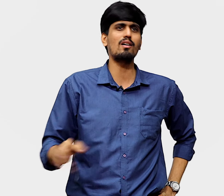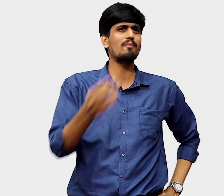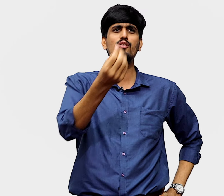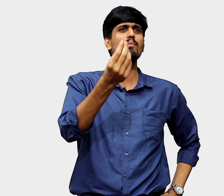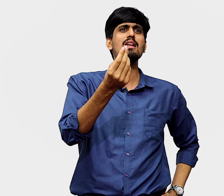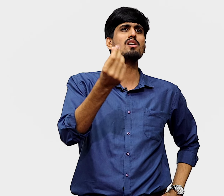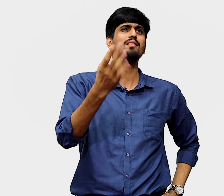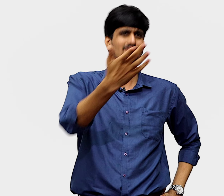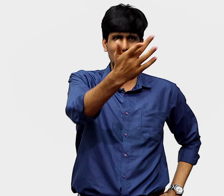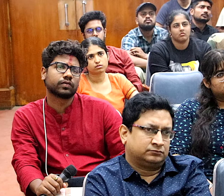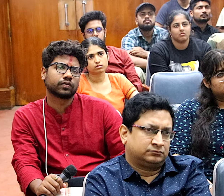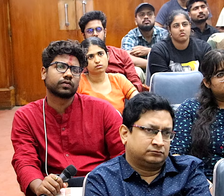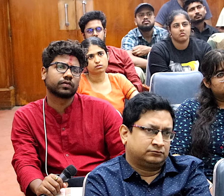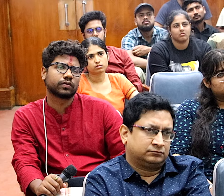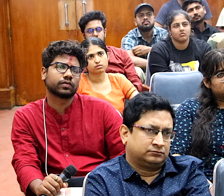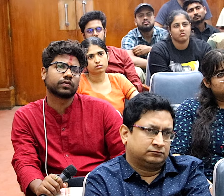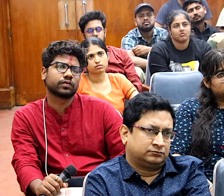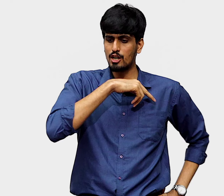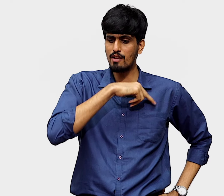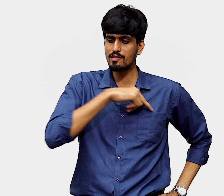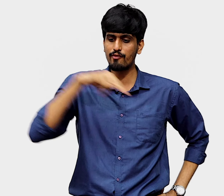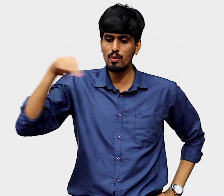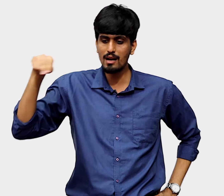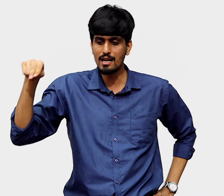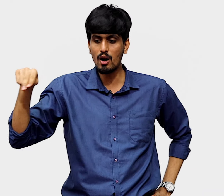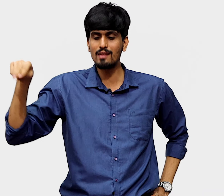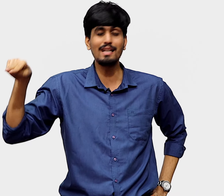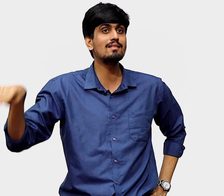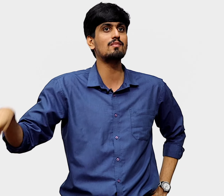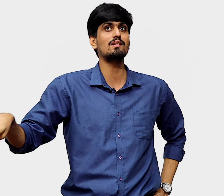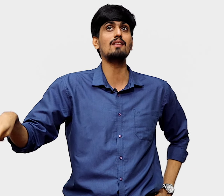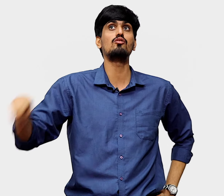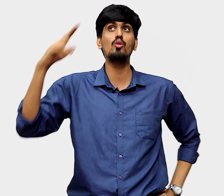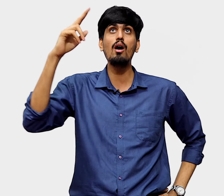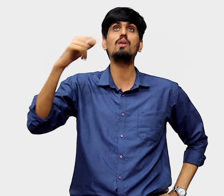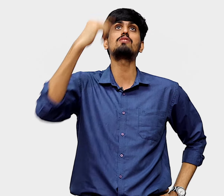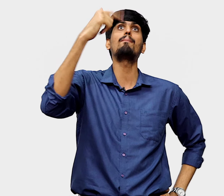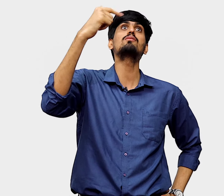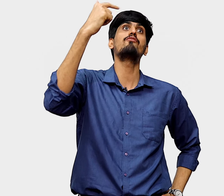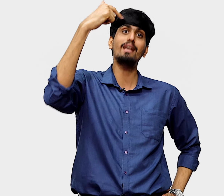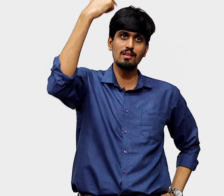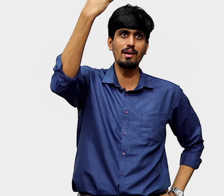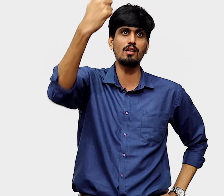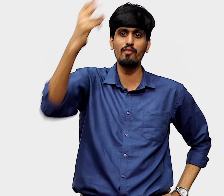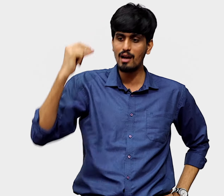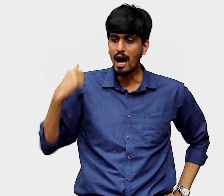for them few million dollars is peanuts, it's nothing for them. To invest a few million dollars in this business, tomorrow suppose if veganism picks off,